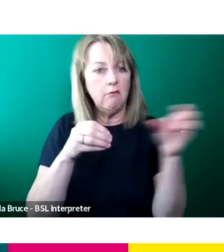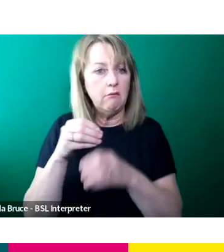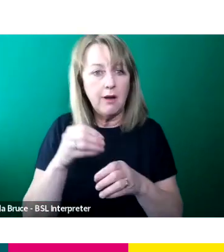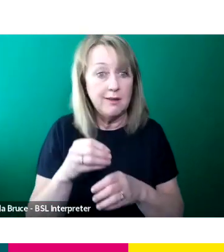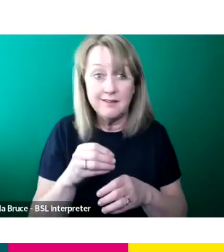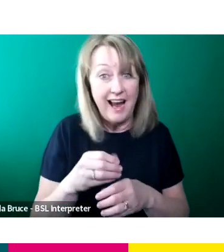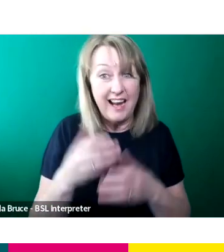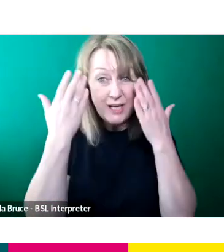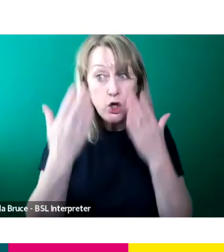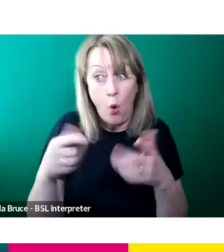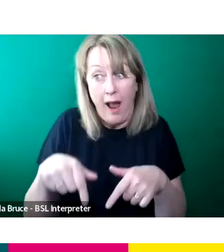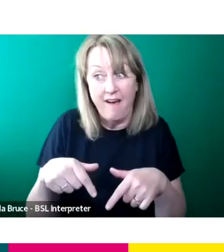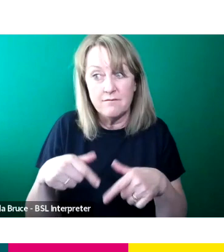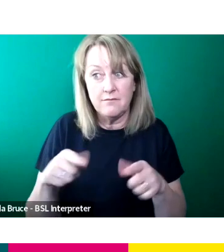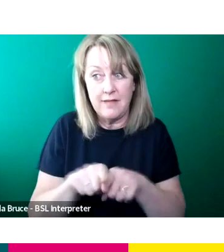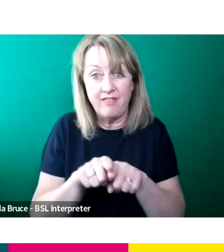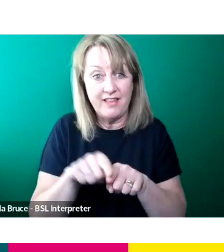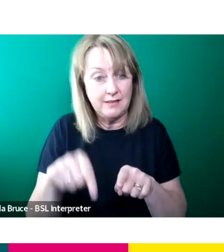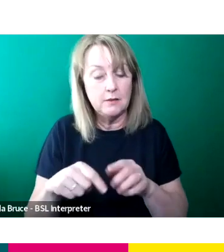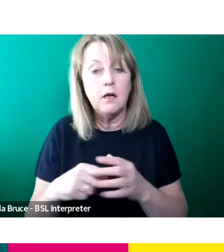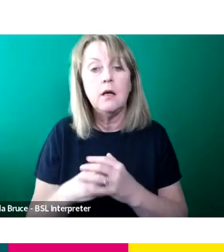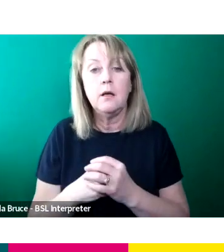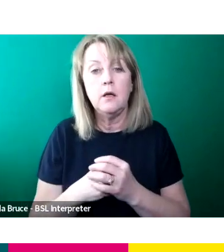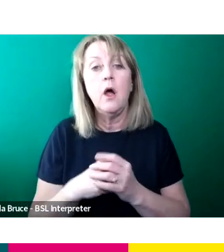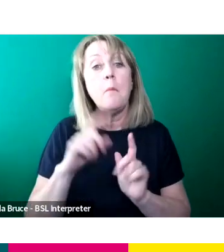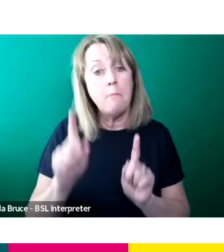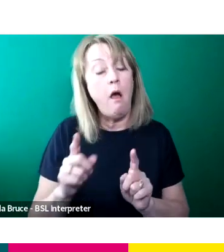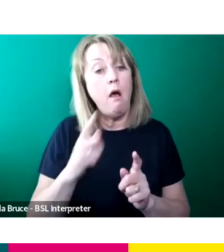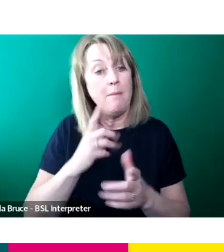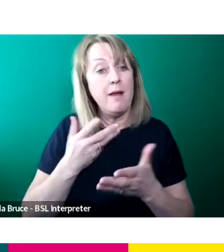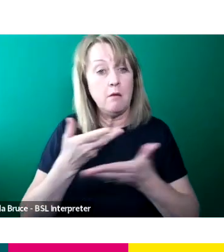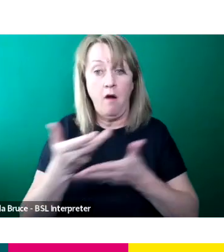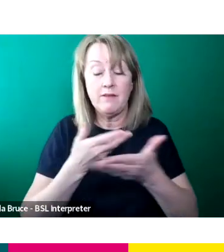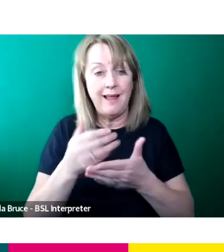and just pull them on. But I had a bit of conversation with the talent team in the North when I was going through